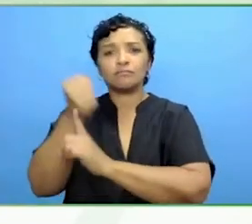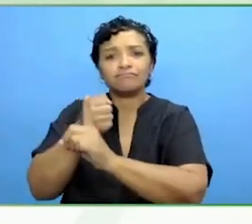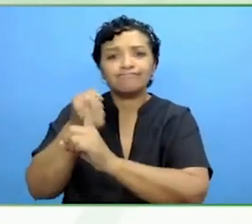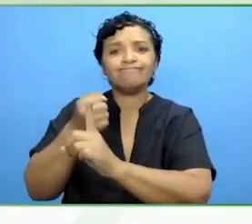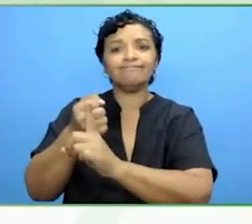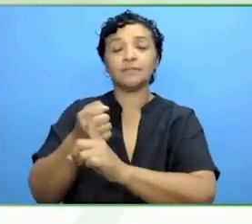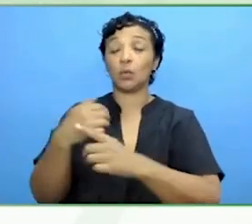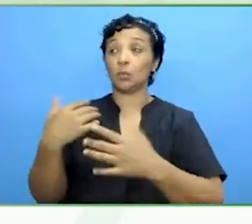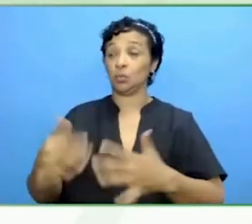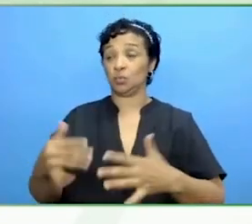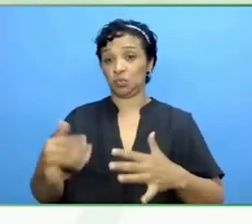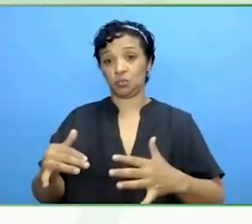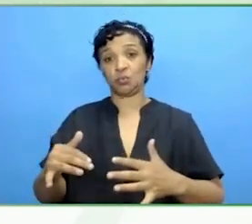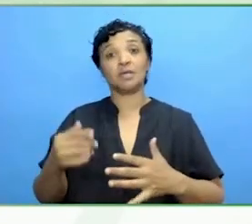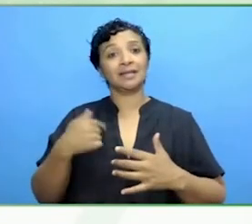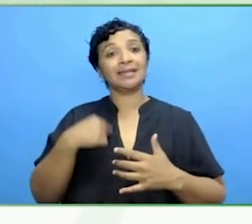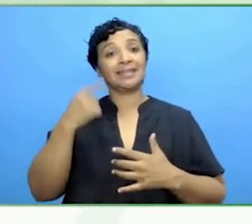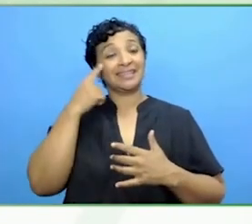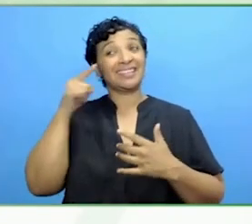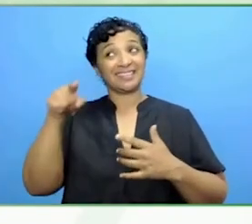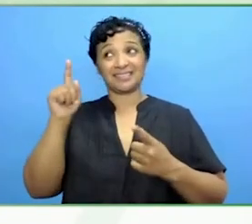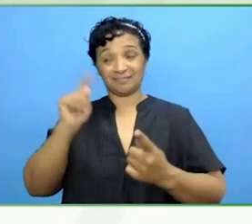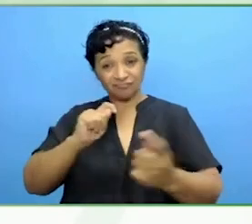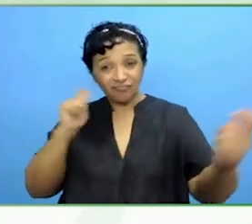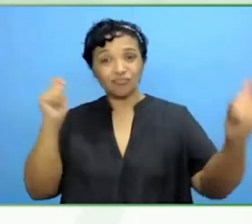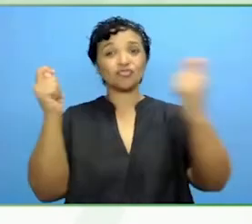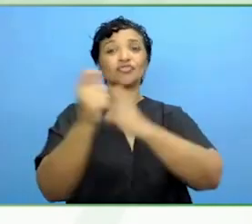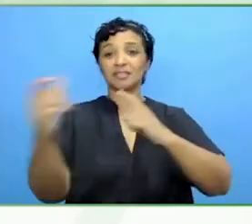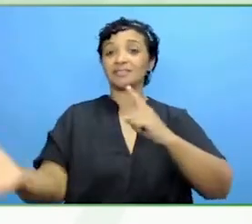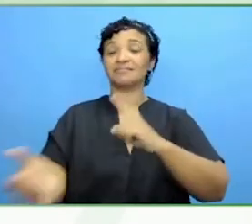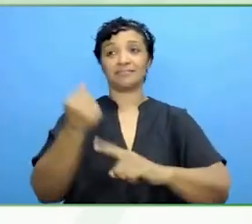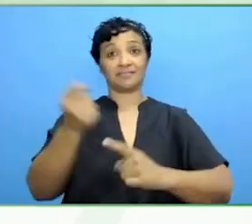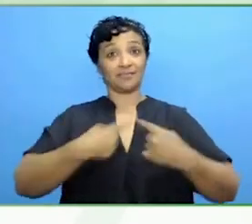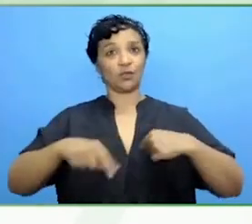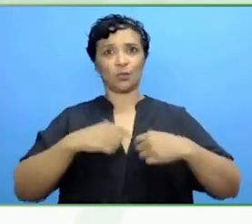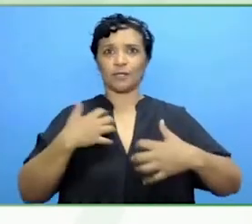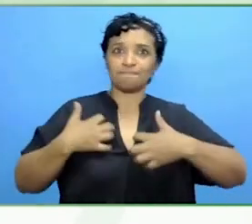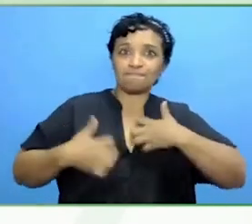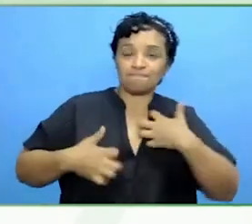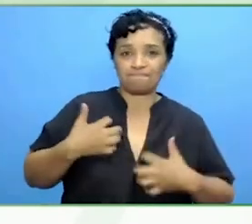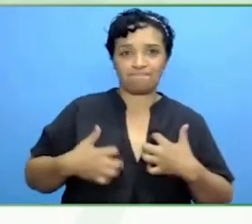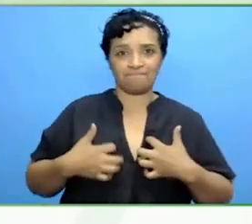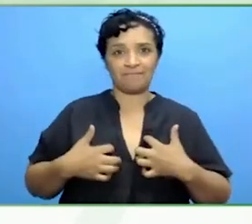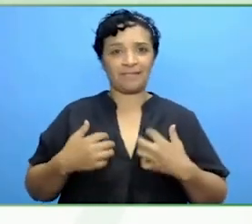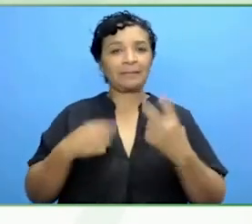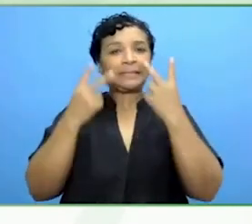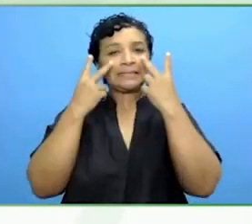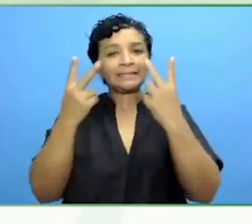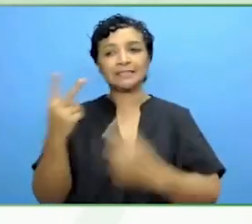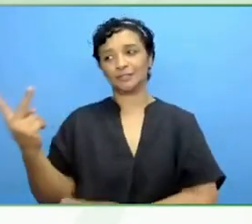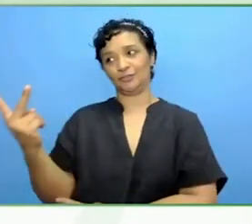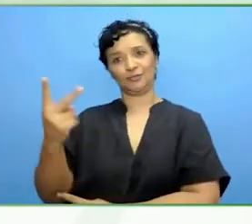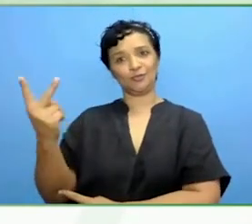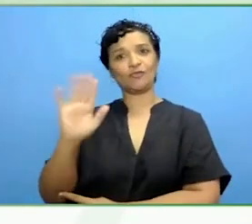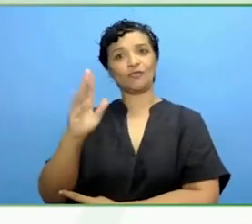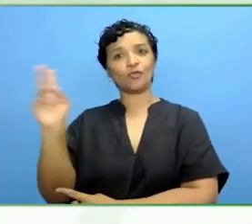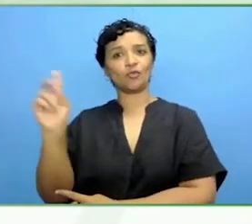tantamount to change. We are so excited. I think it is evident, even the way that you are bouncing off one